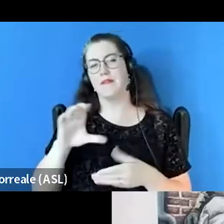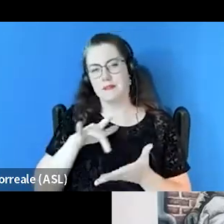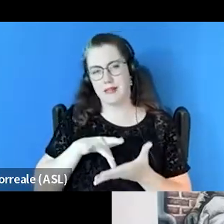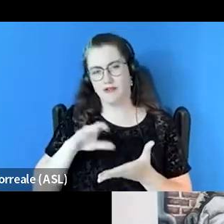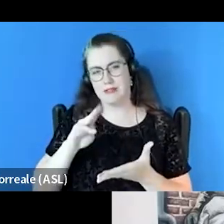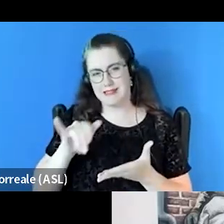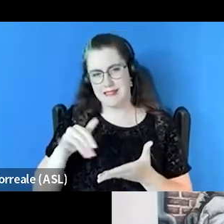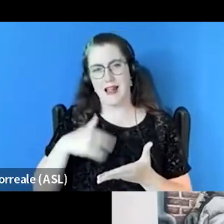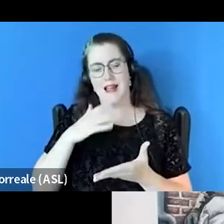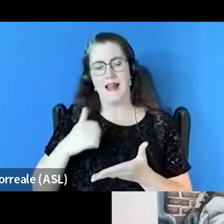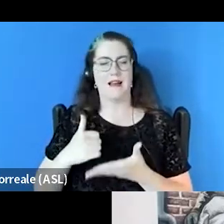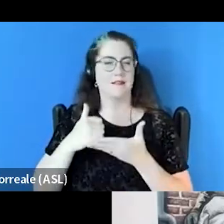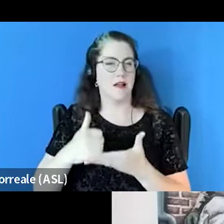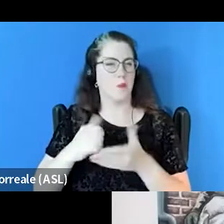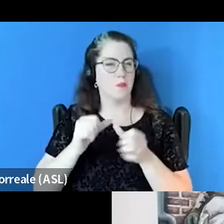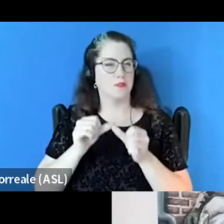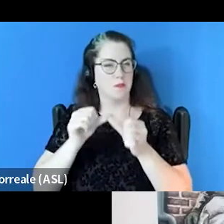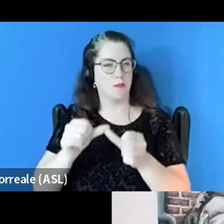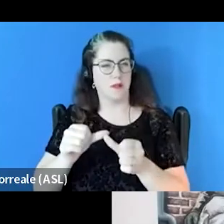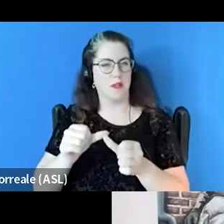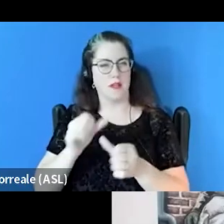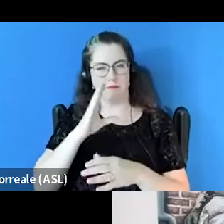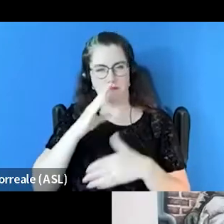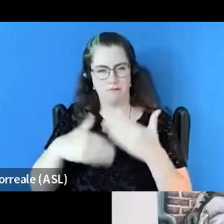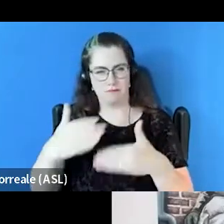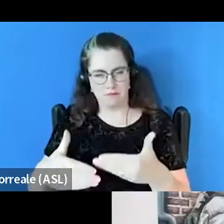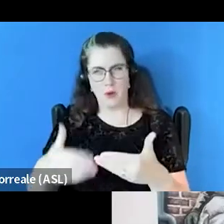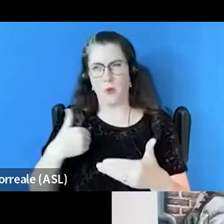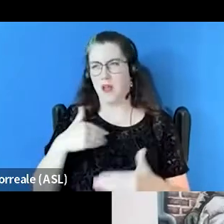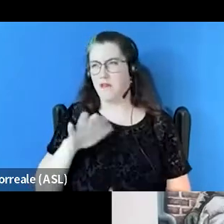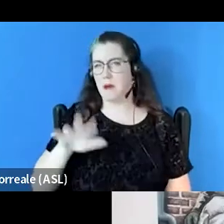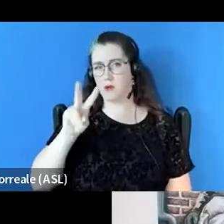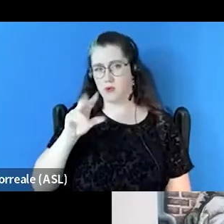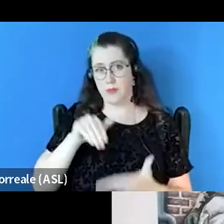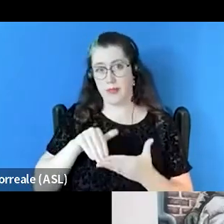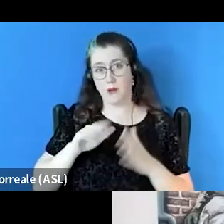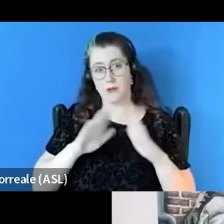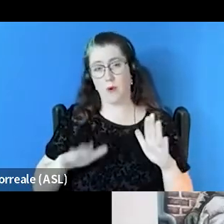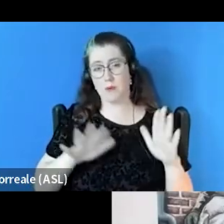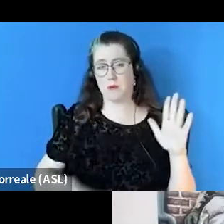housing health and stability focus. We have about 2,000 homes across 27 properties